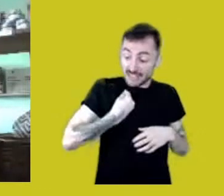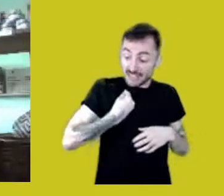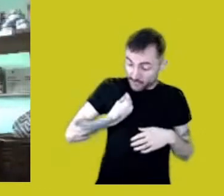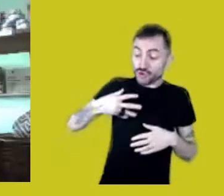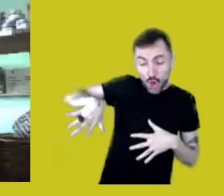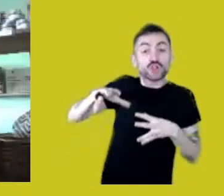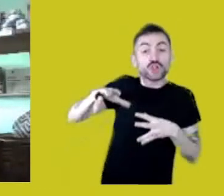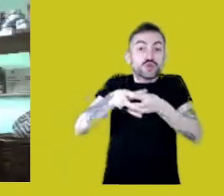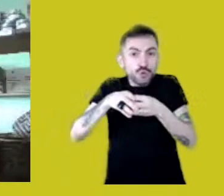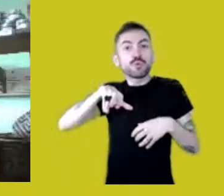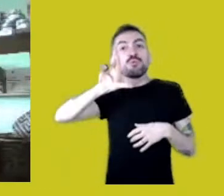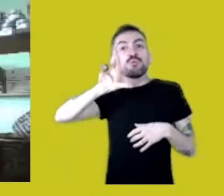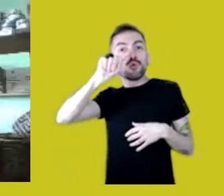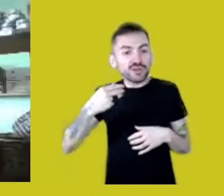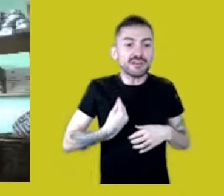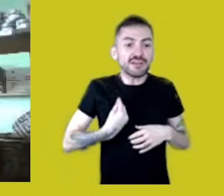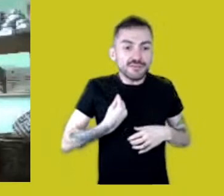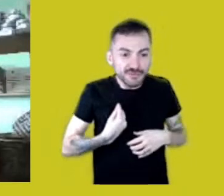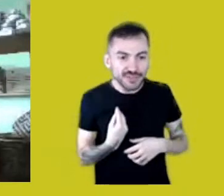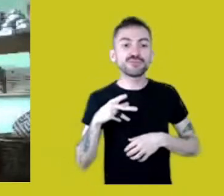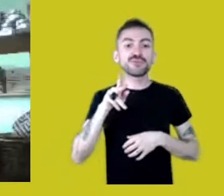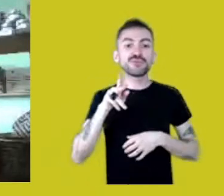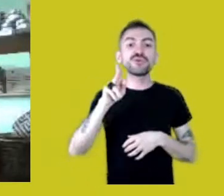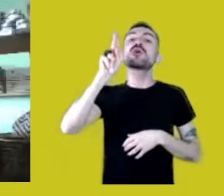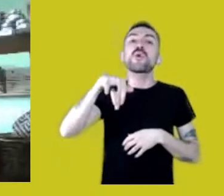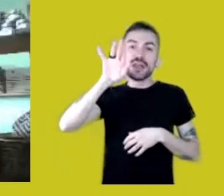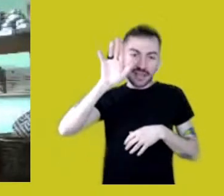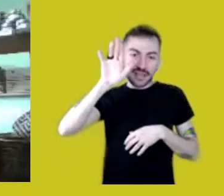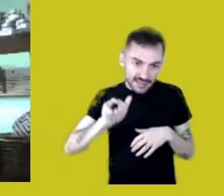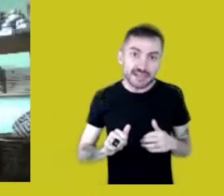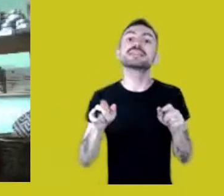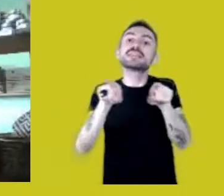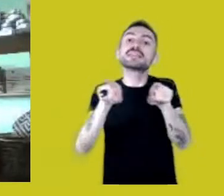the Baniwa already existed, the Kaingáng already existed,